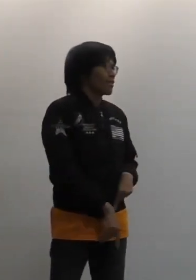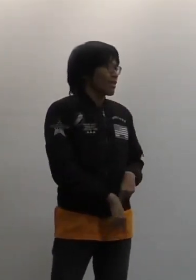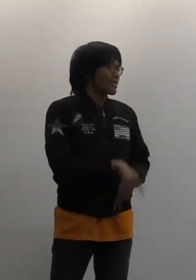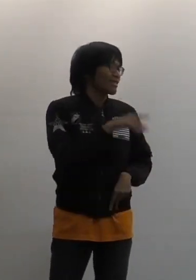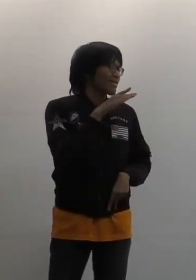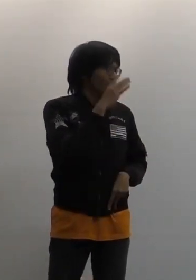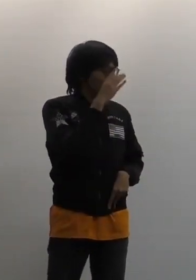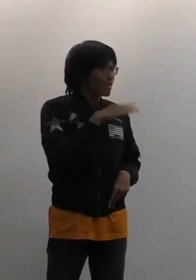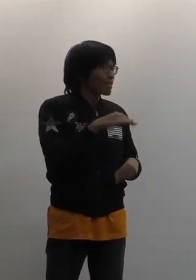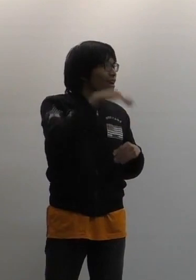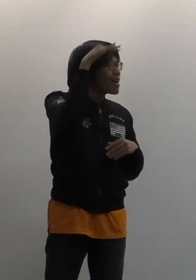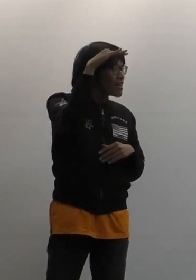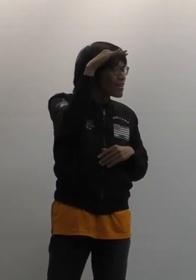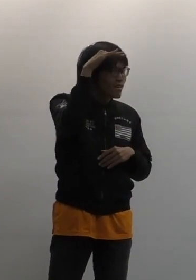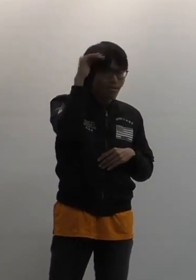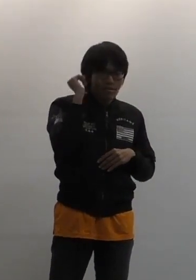So hold on one second. Wait, can you hold one second, please.